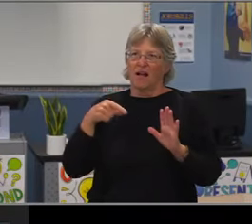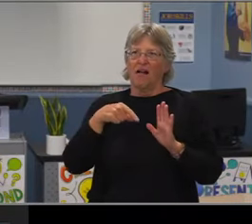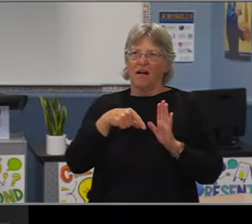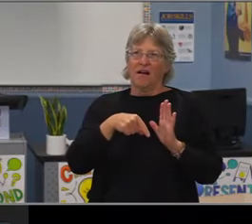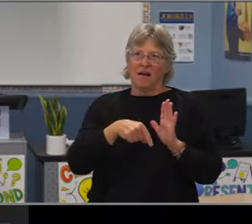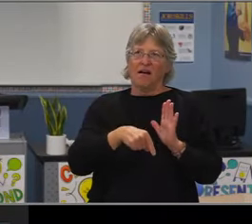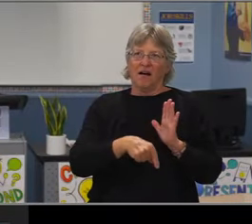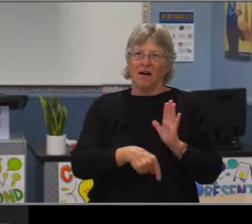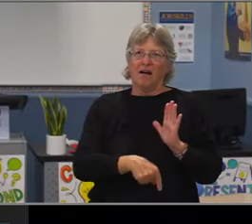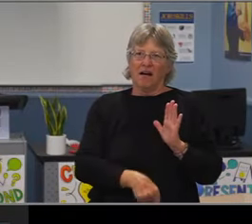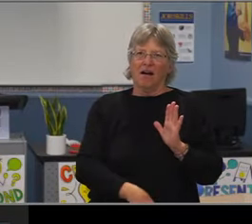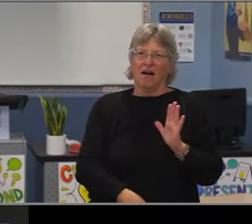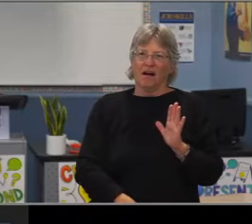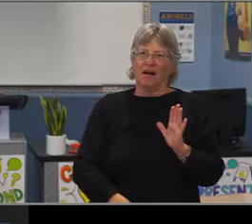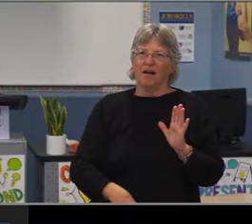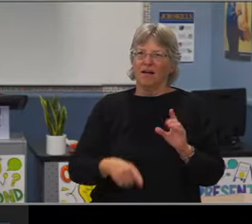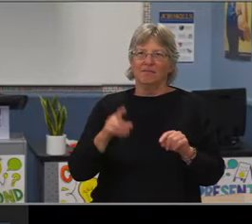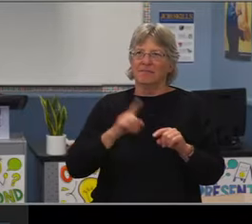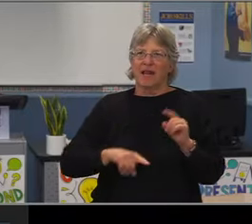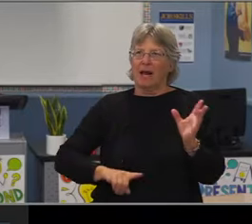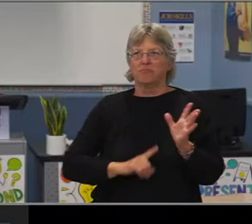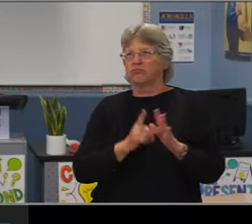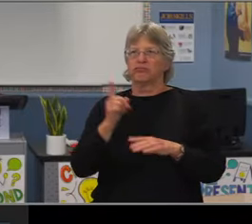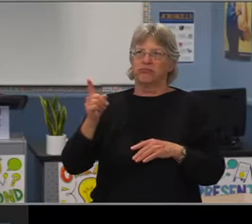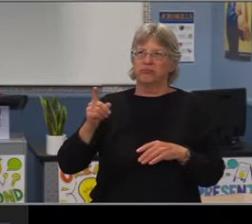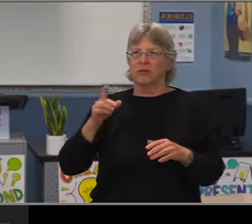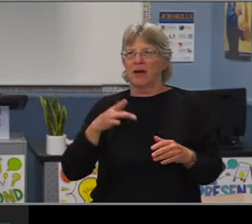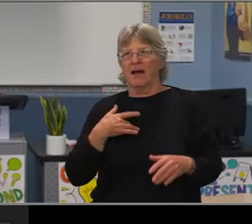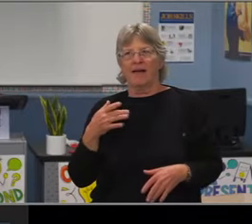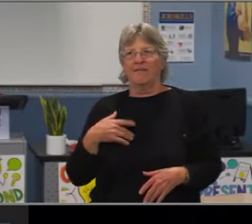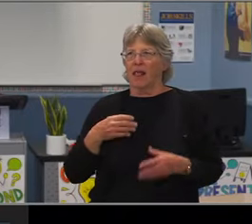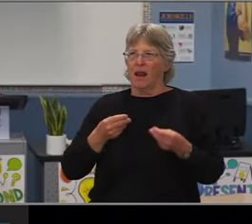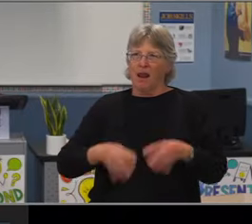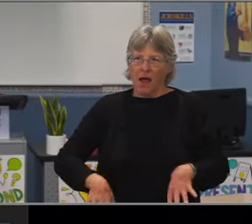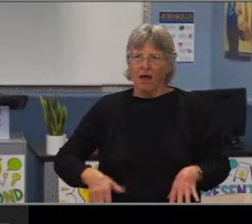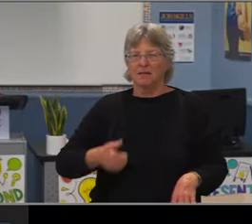Very proud of the school that's a standard for me